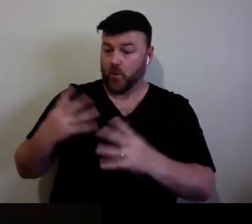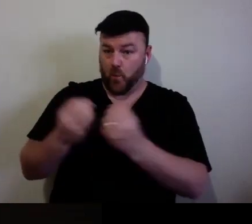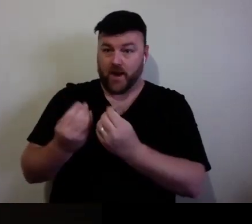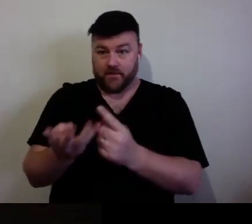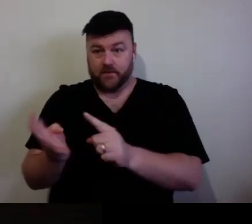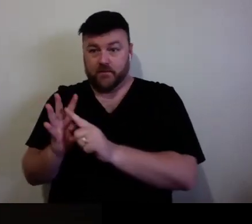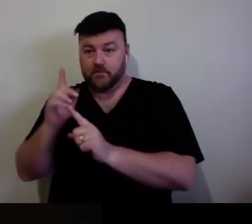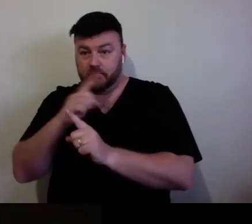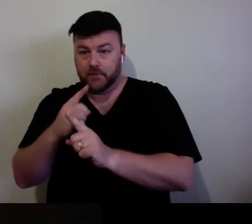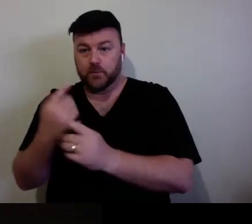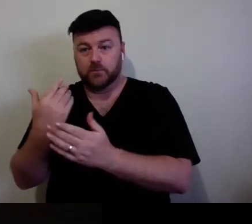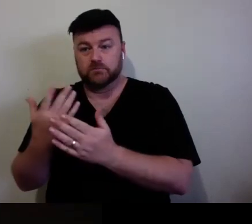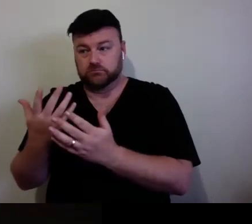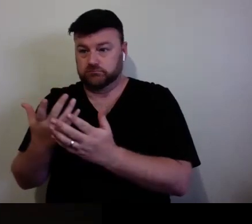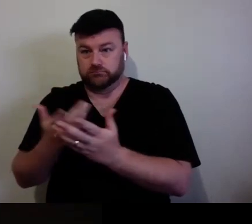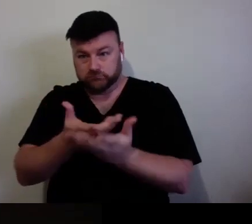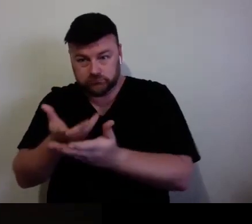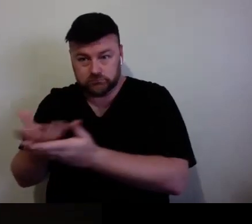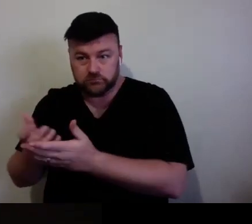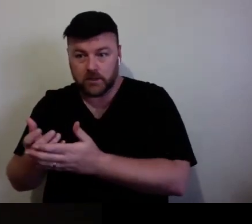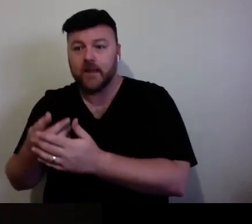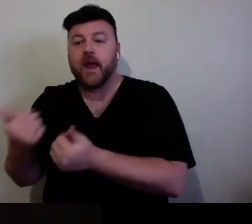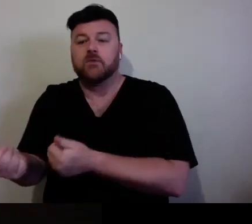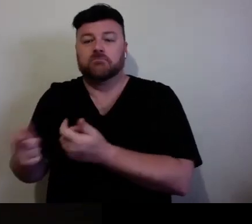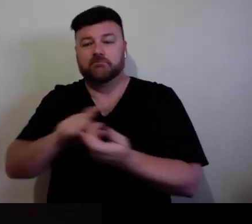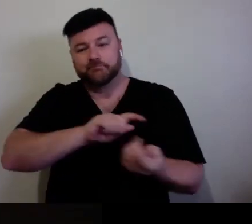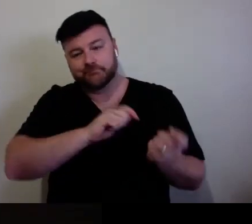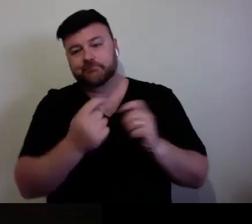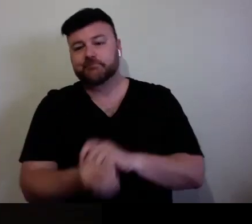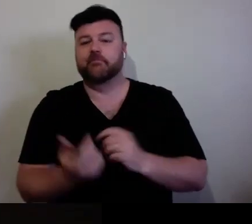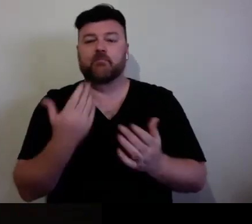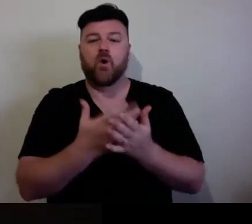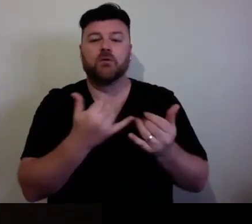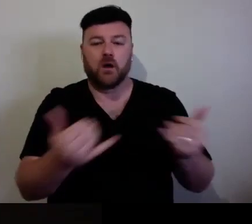some teachers - usually you have about five hours for studio. They